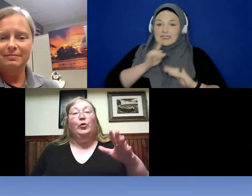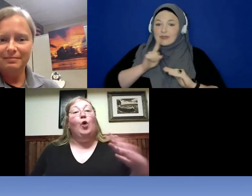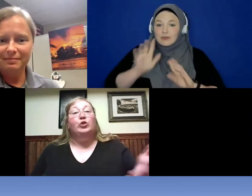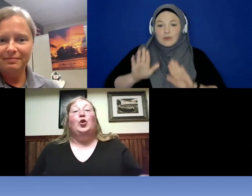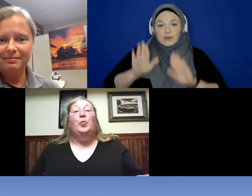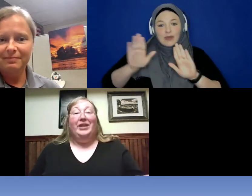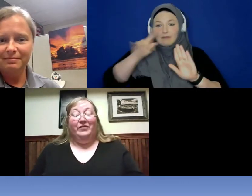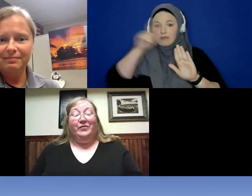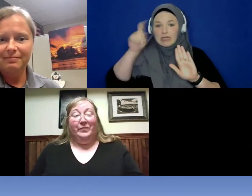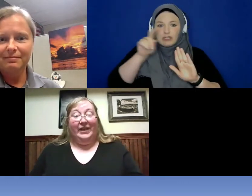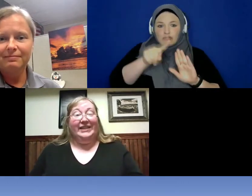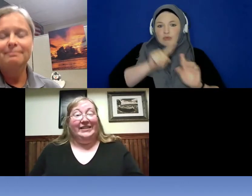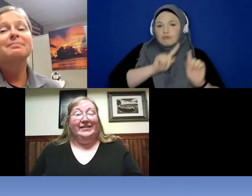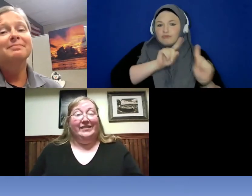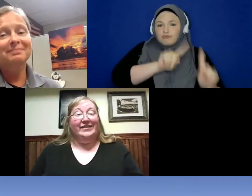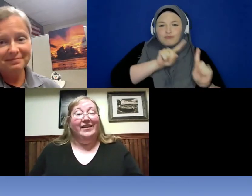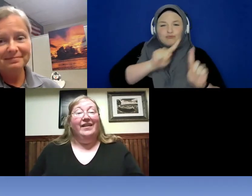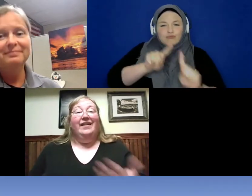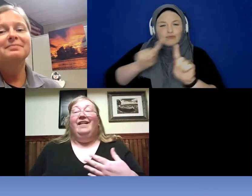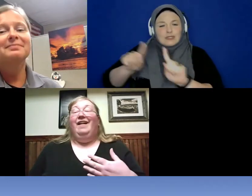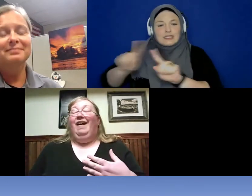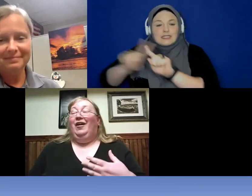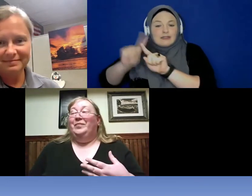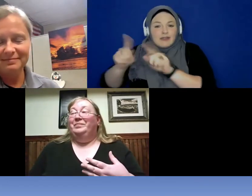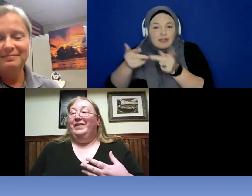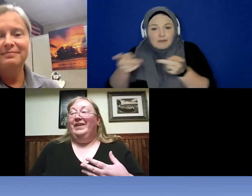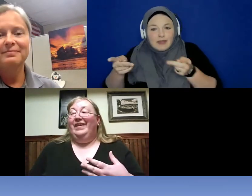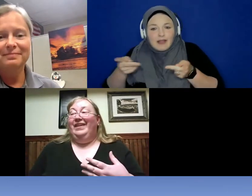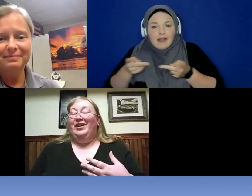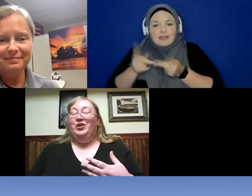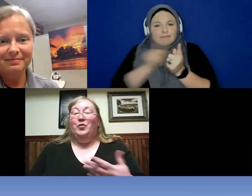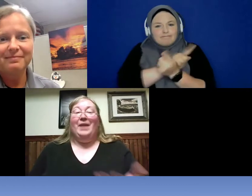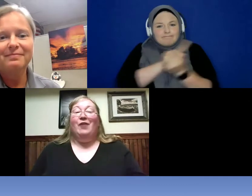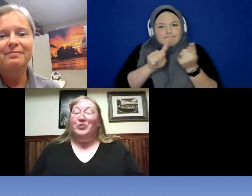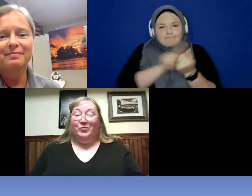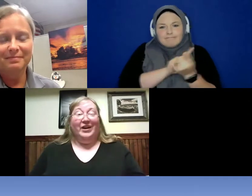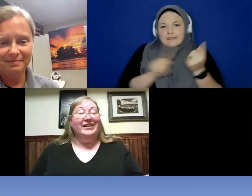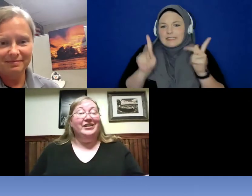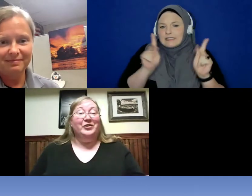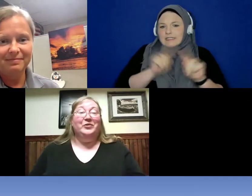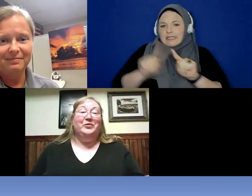so many different places and you are bound to run into